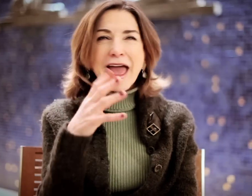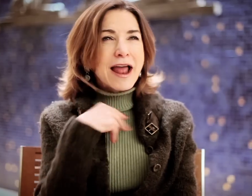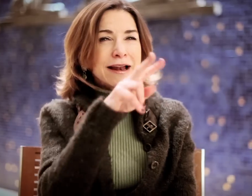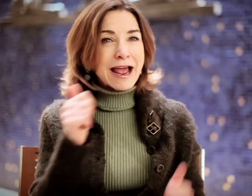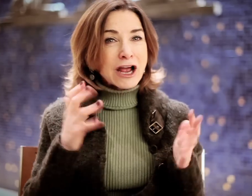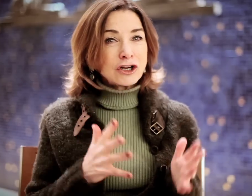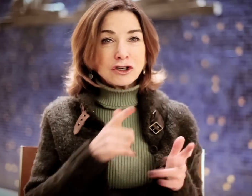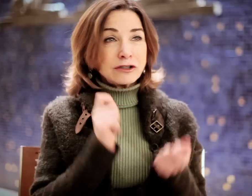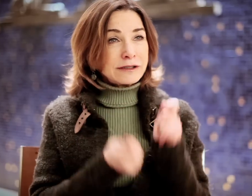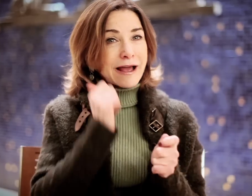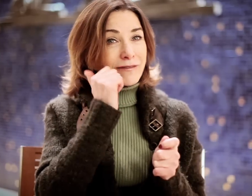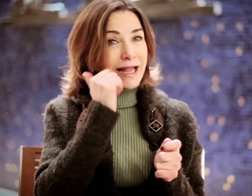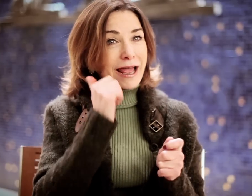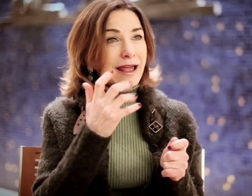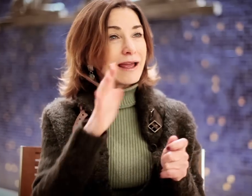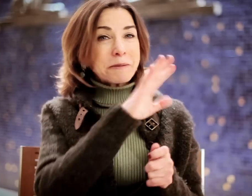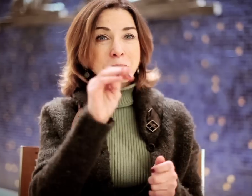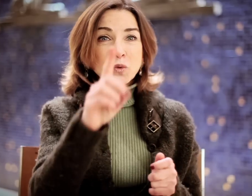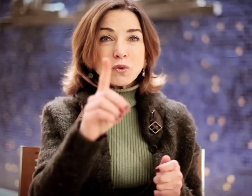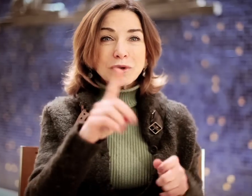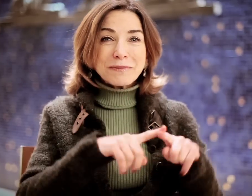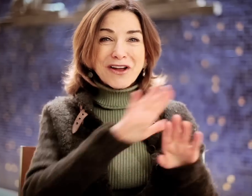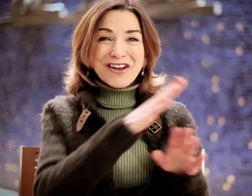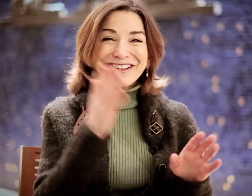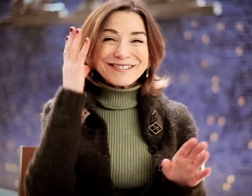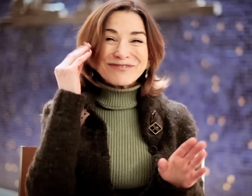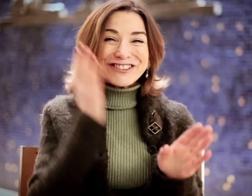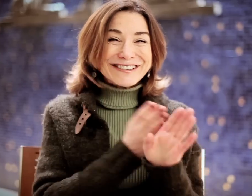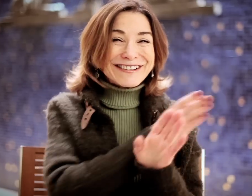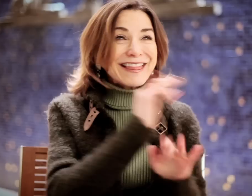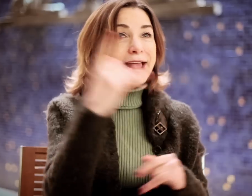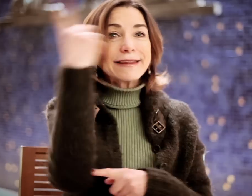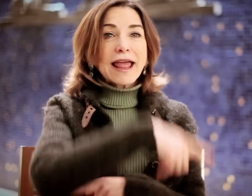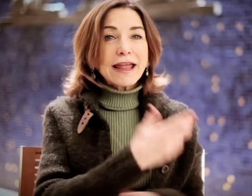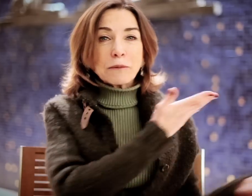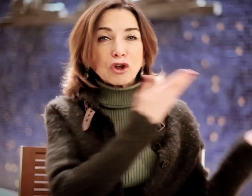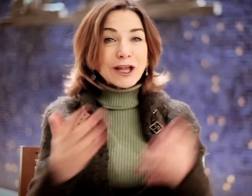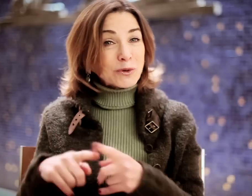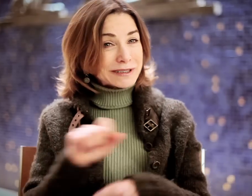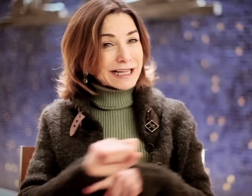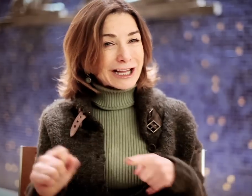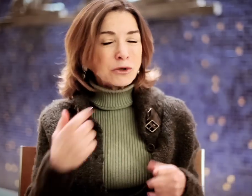And I watch the actors every day, and see their changes... Their moods, depending on their previous experiences, that day, what they bring to the stage.